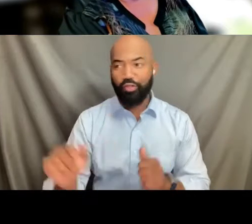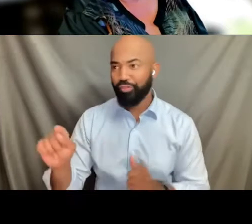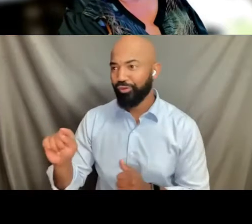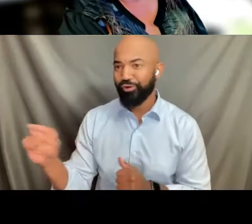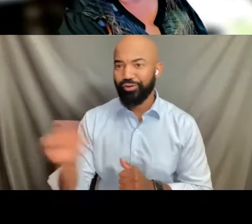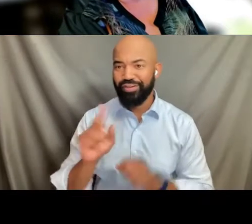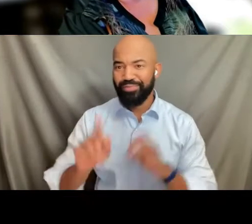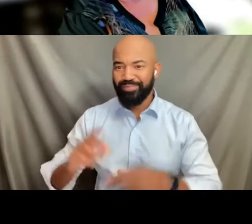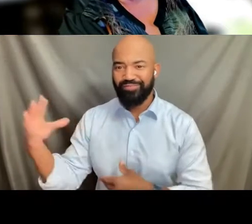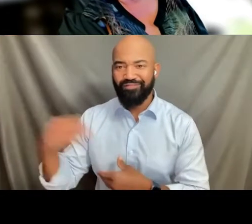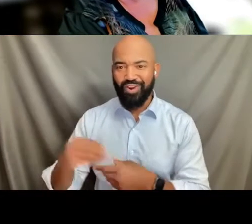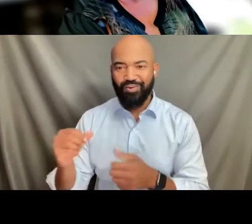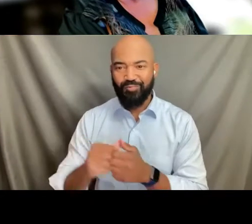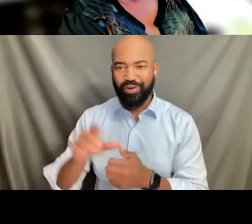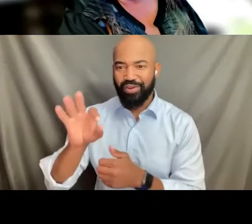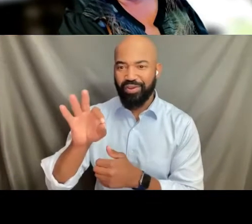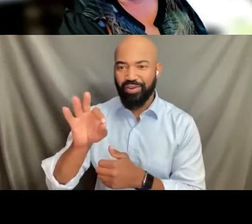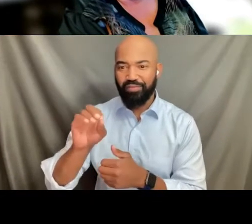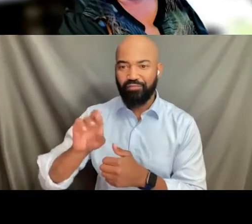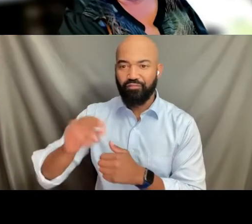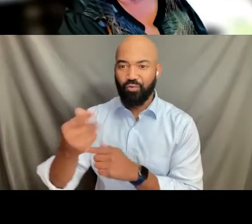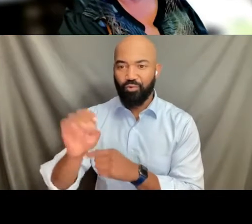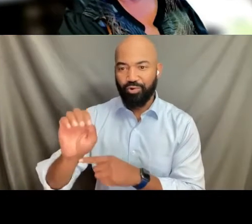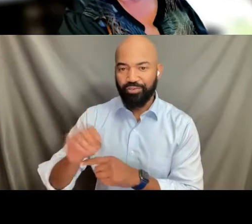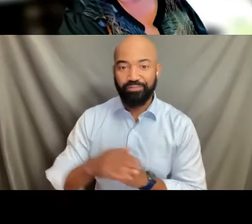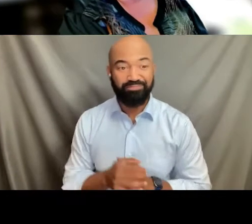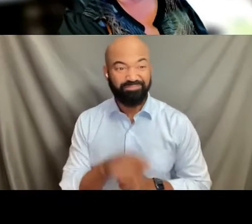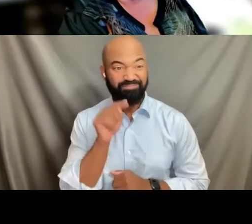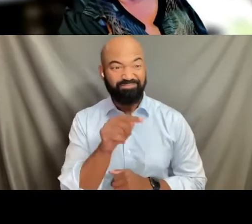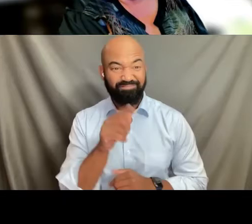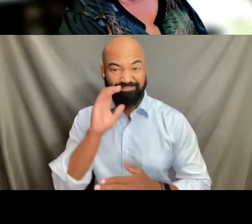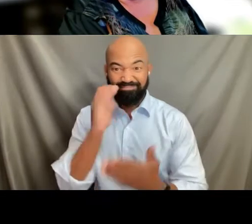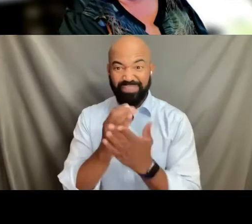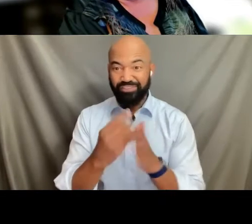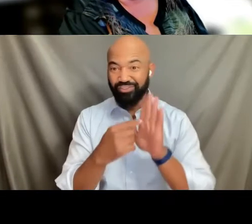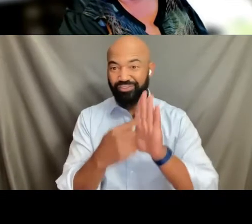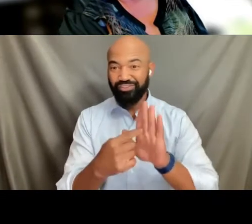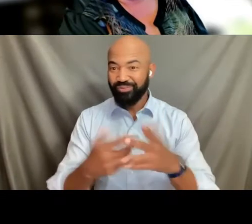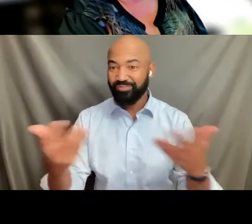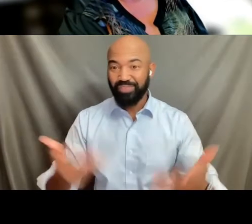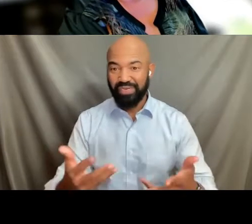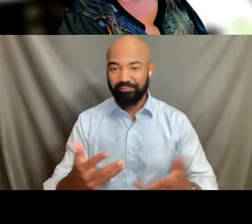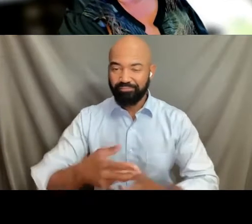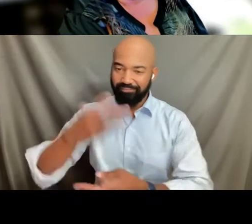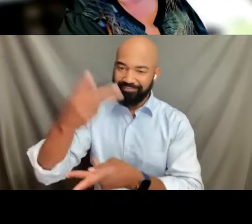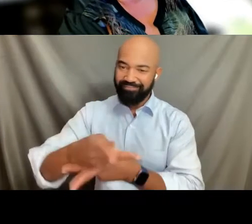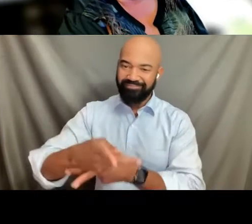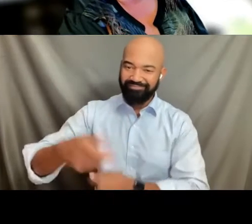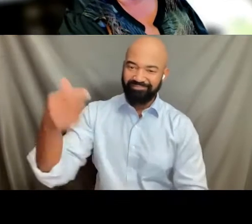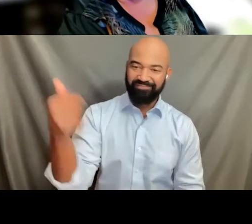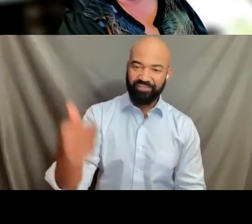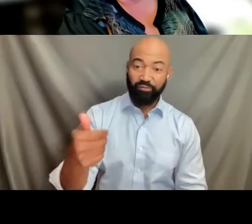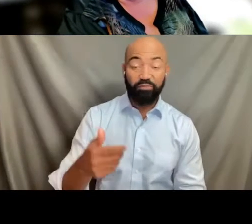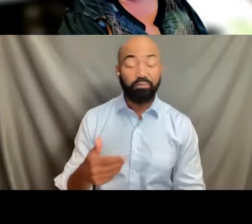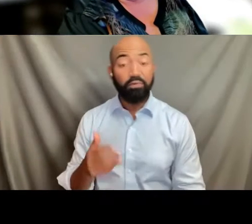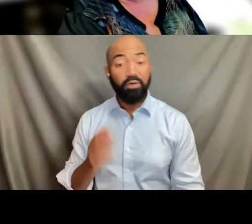and they're there to remind us to take care of ourselves because often the topics that FORGE talks about